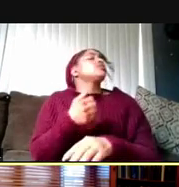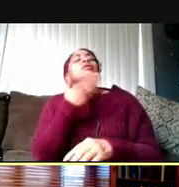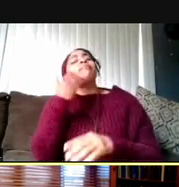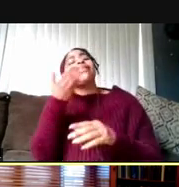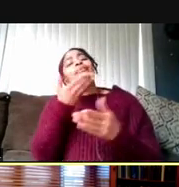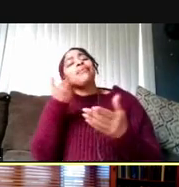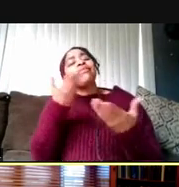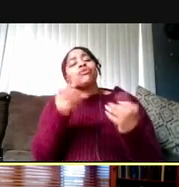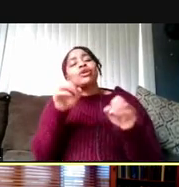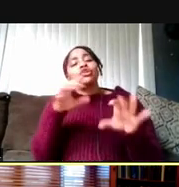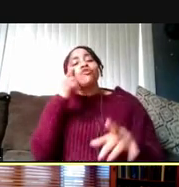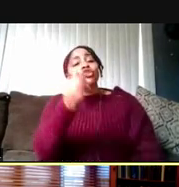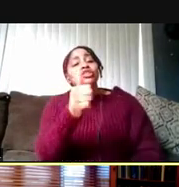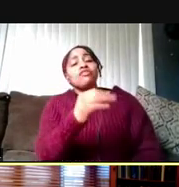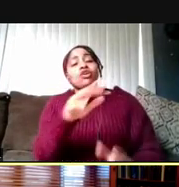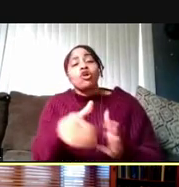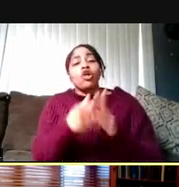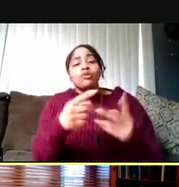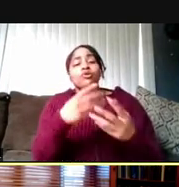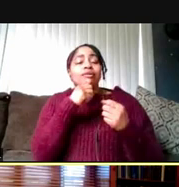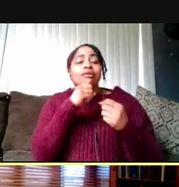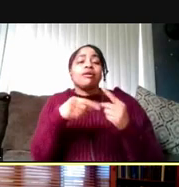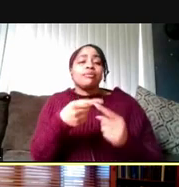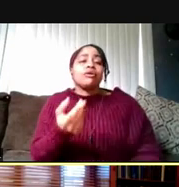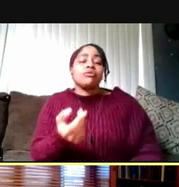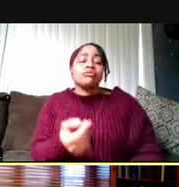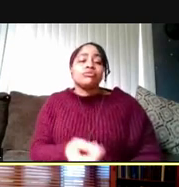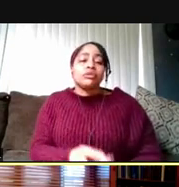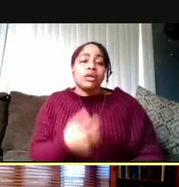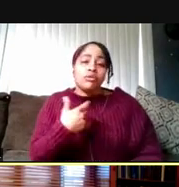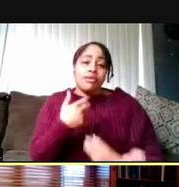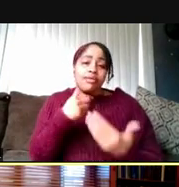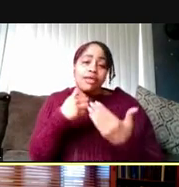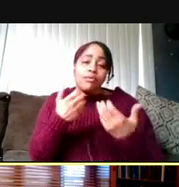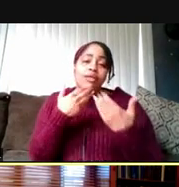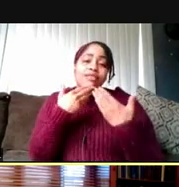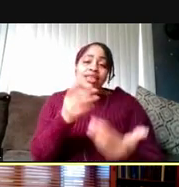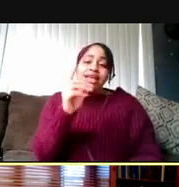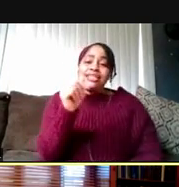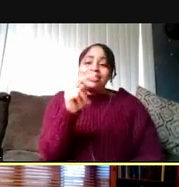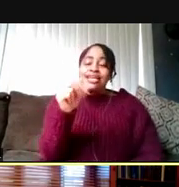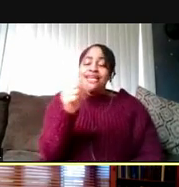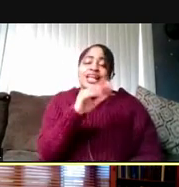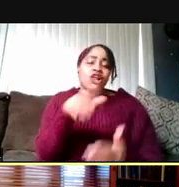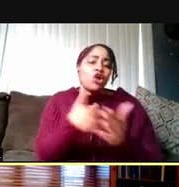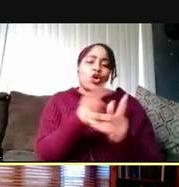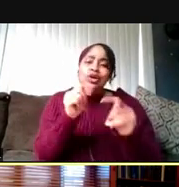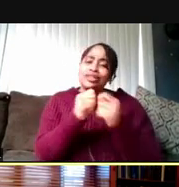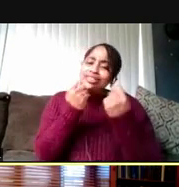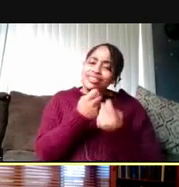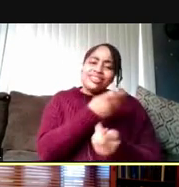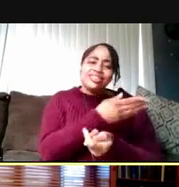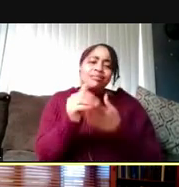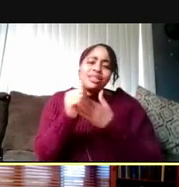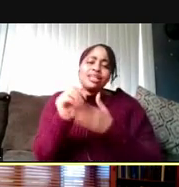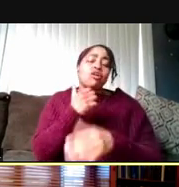and for all the folks you care about. I wanna thank Dana and the entire team leading our vaccination effort.